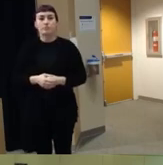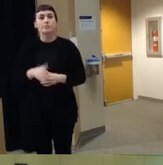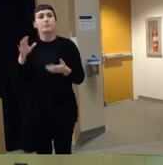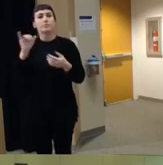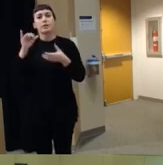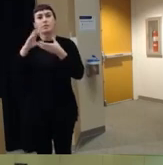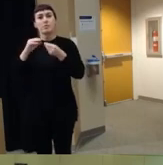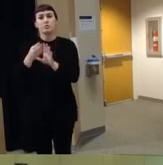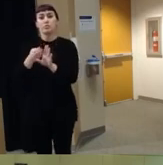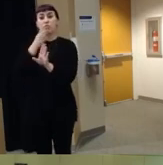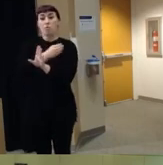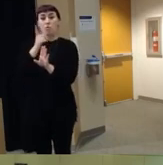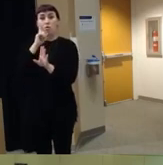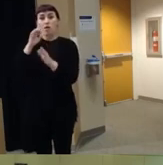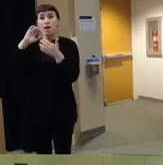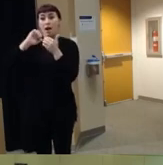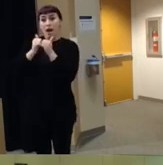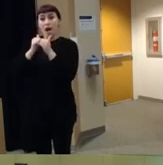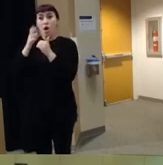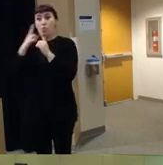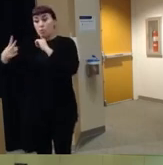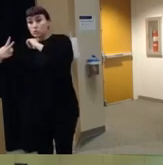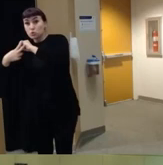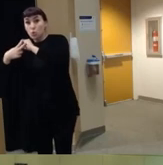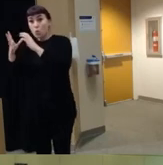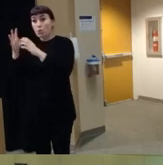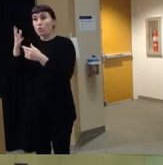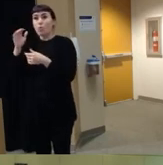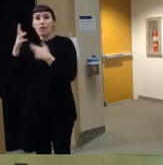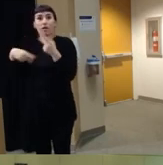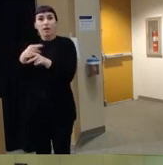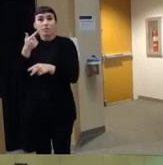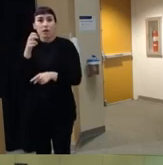the information on how the firearm was stored and exactly what type of firearm it was um it may be